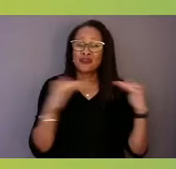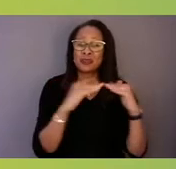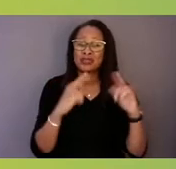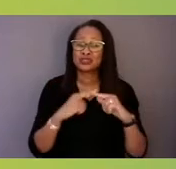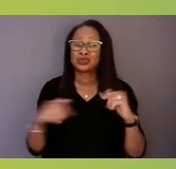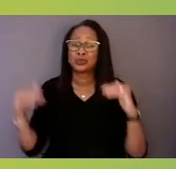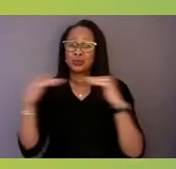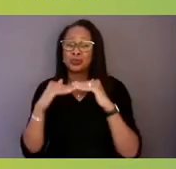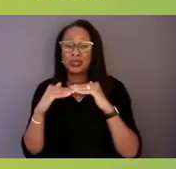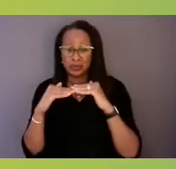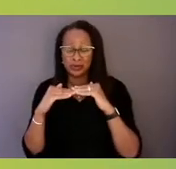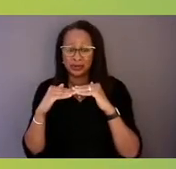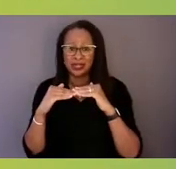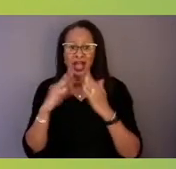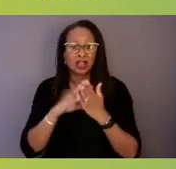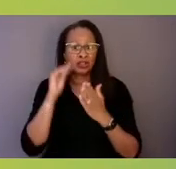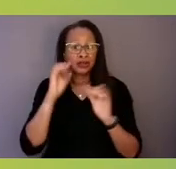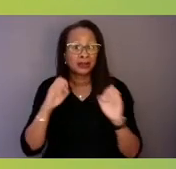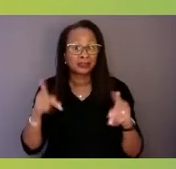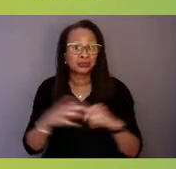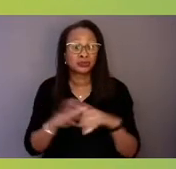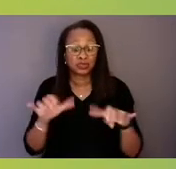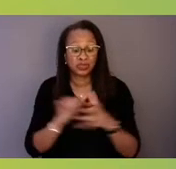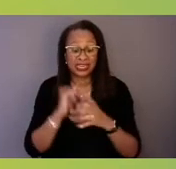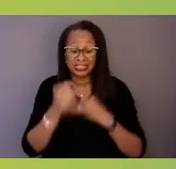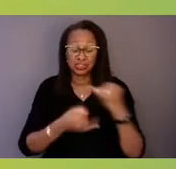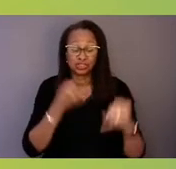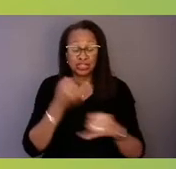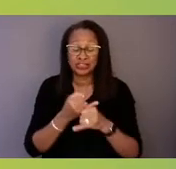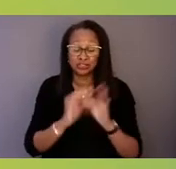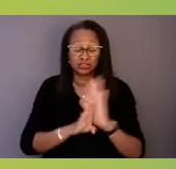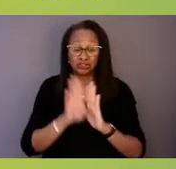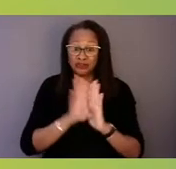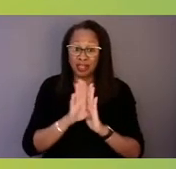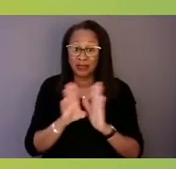where we have different parts of the world come together to learn about best practices.